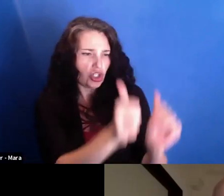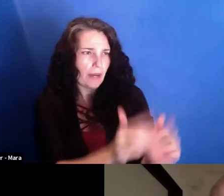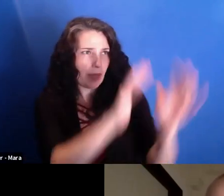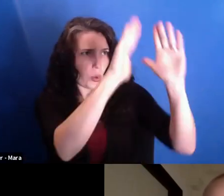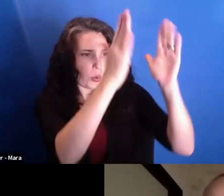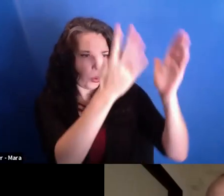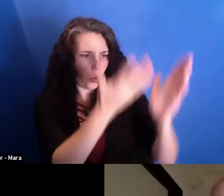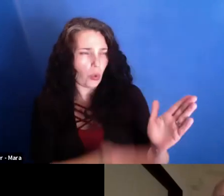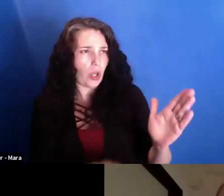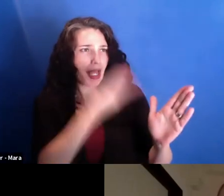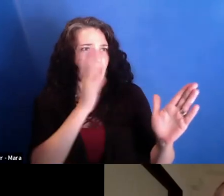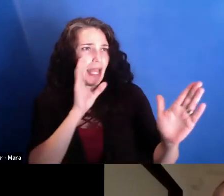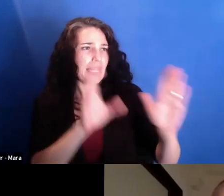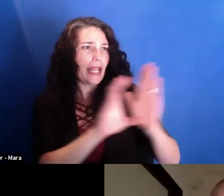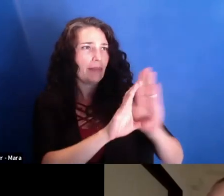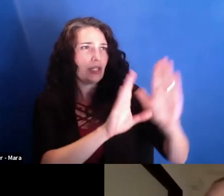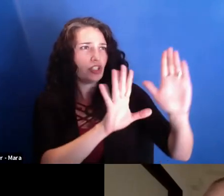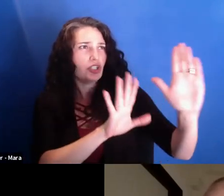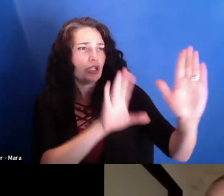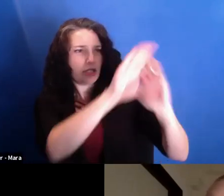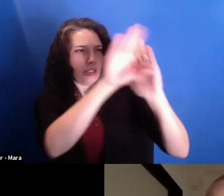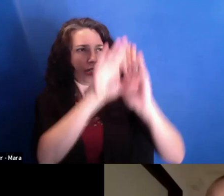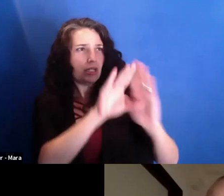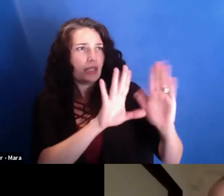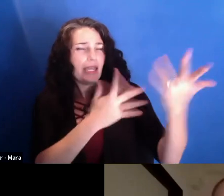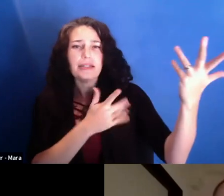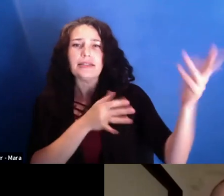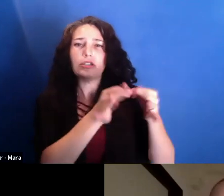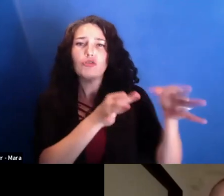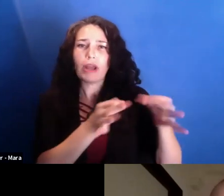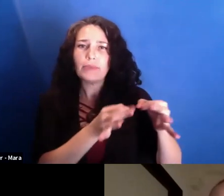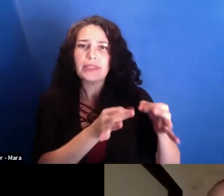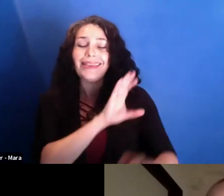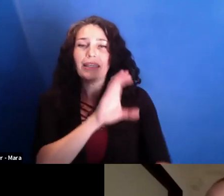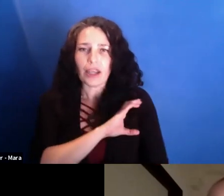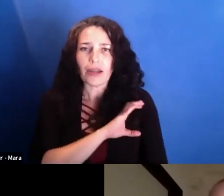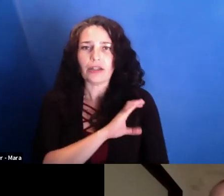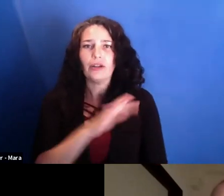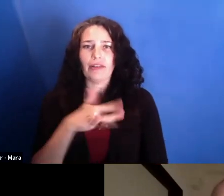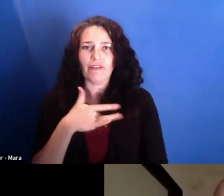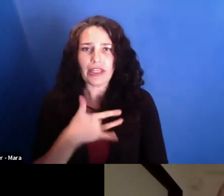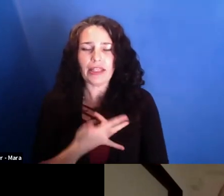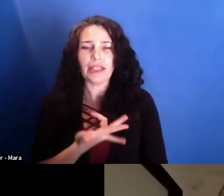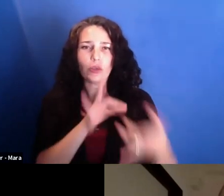the feeling, and the relationship that happens in front of the camera between people.